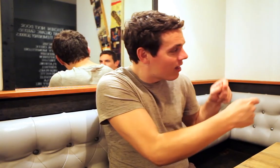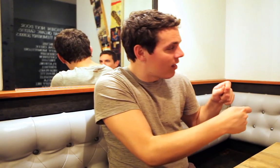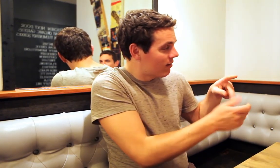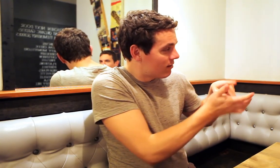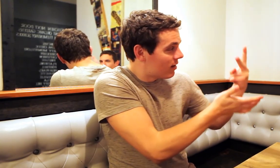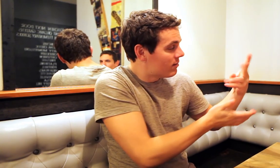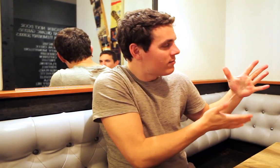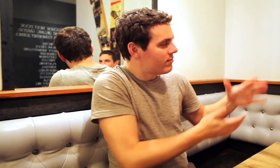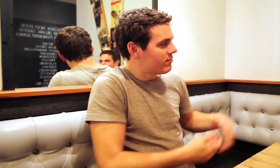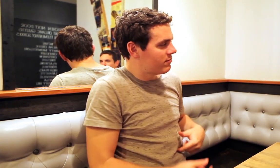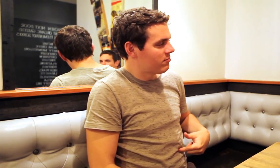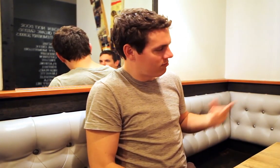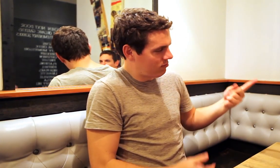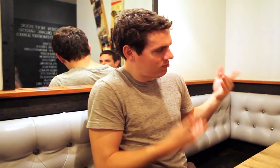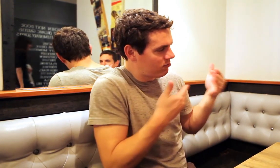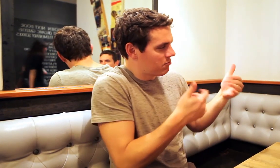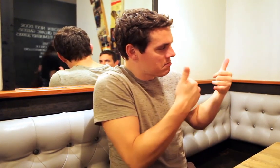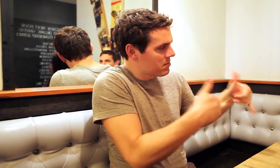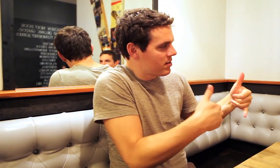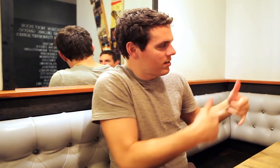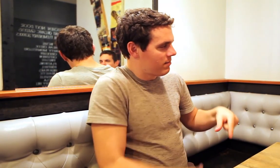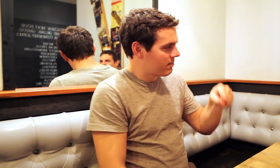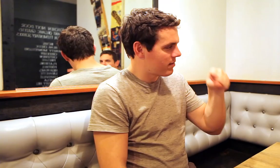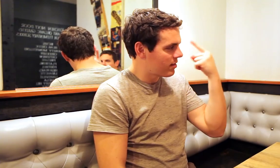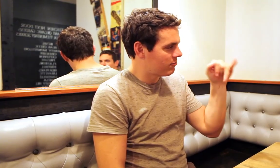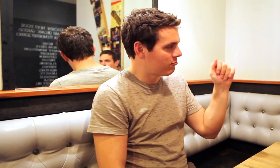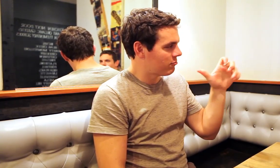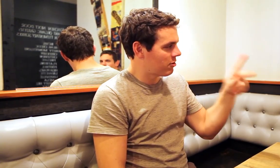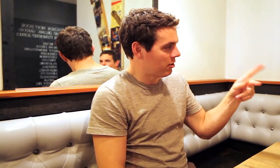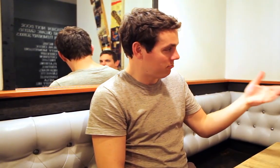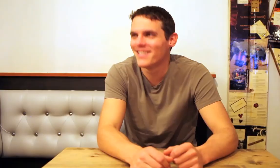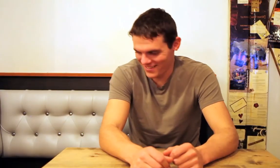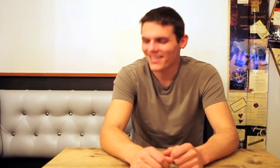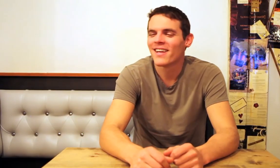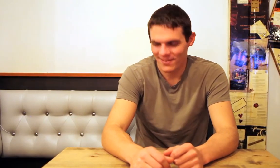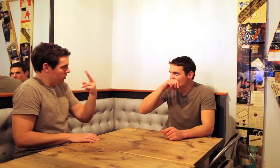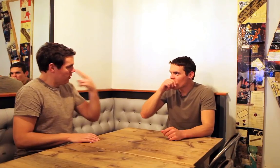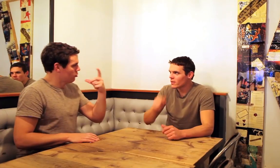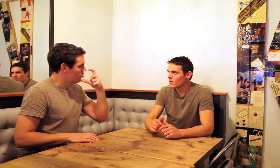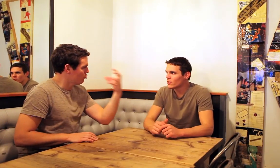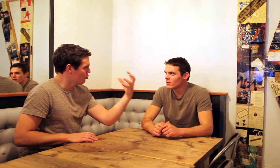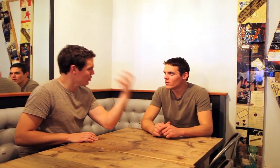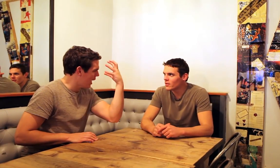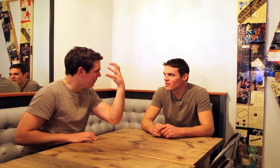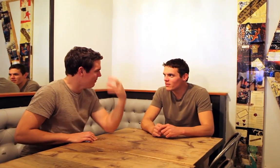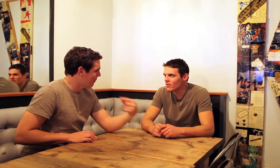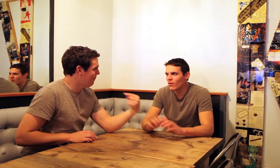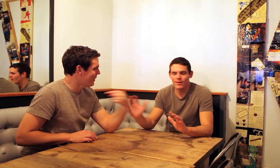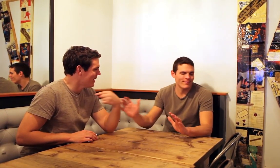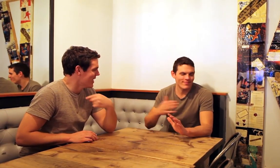We tied twice so let's play Blackjack! This game will determine who is the champion. Me!